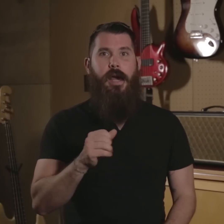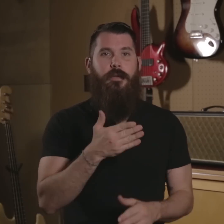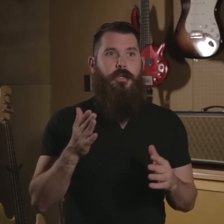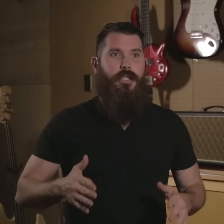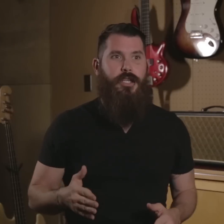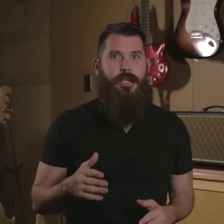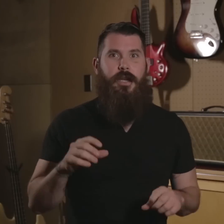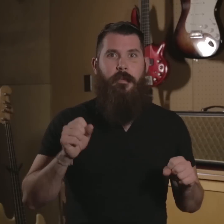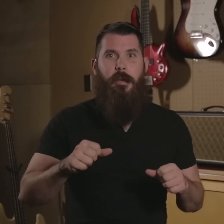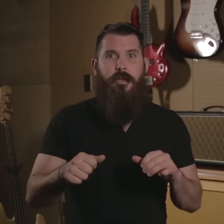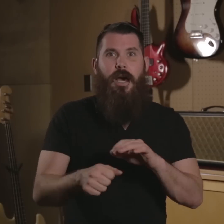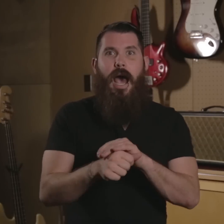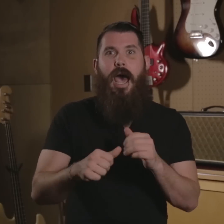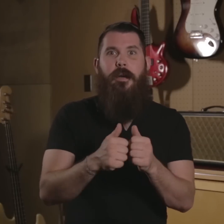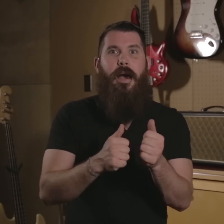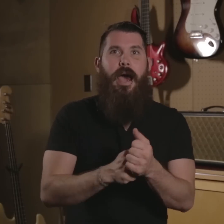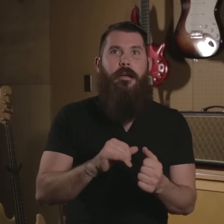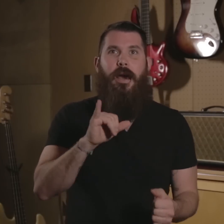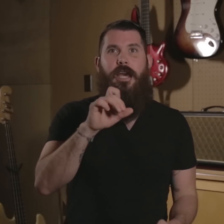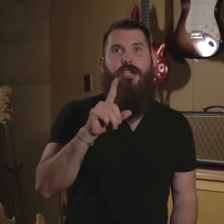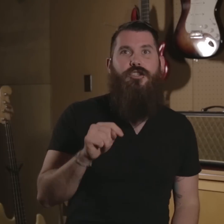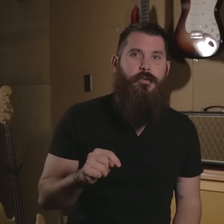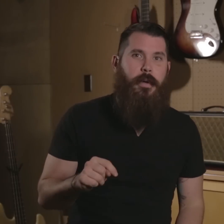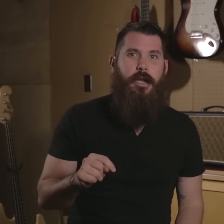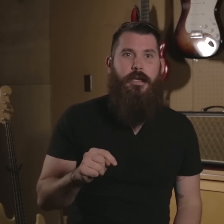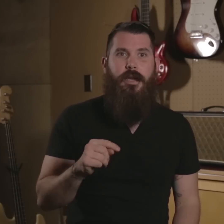As a musician I'm able to hide behind my instrument,